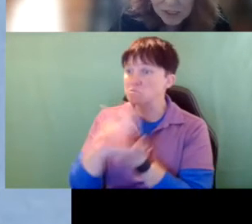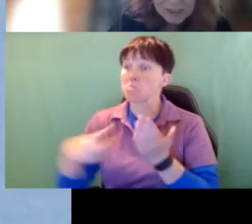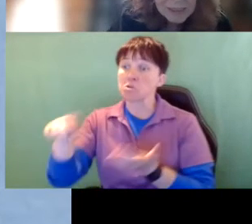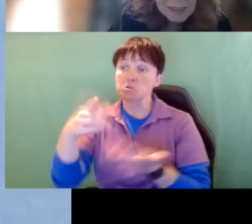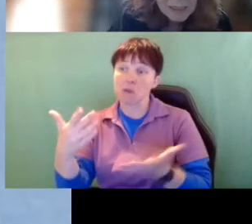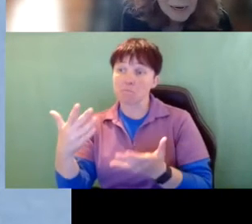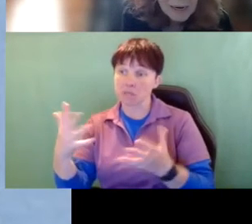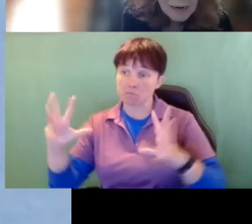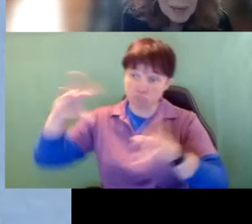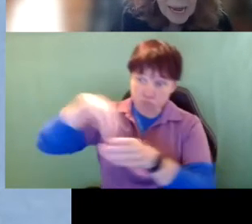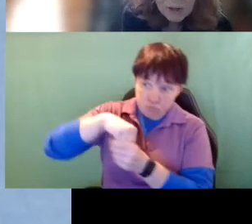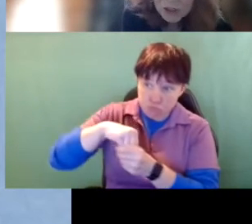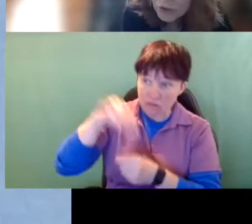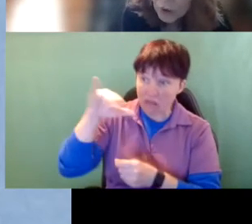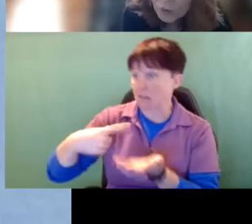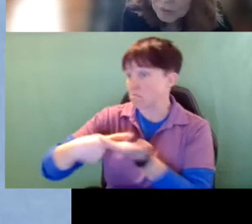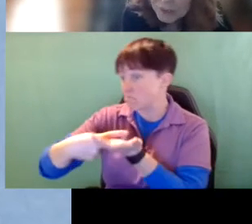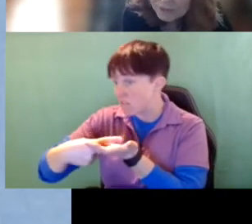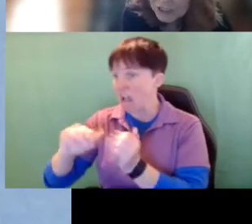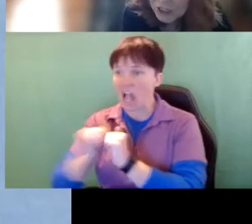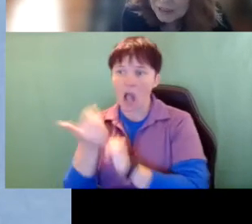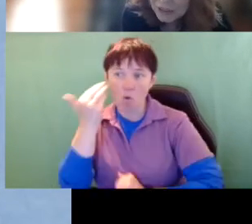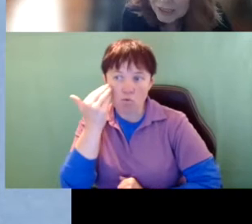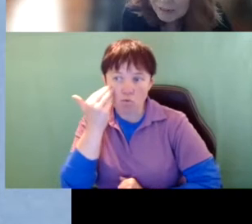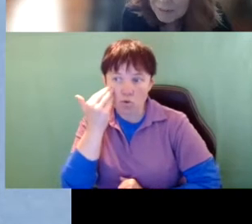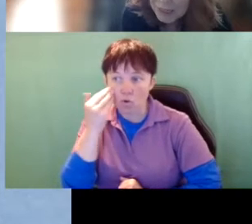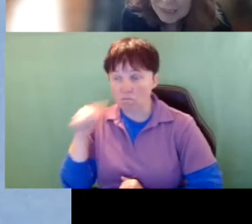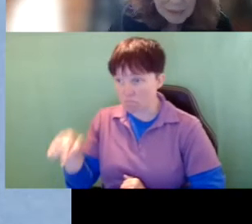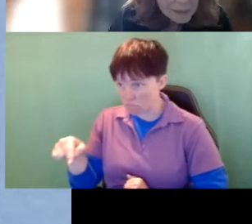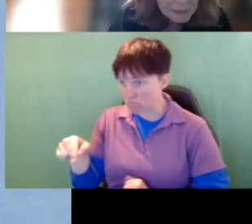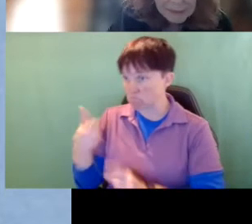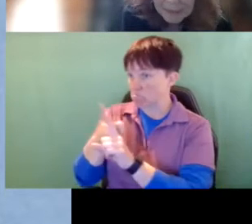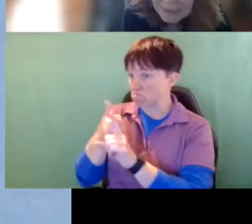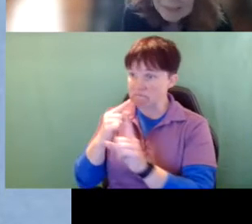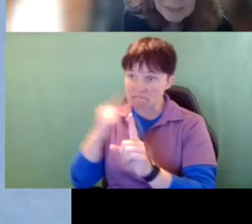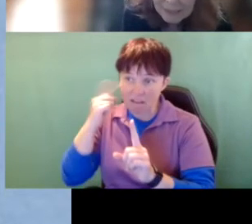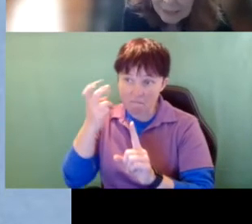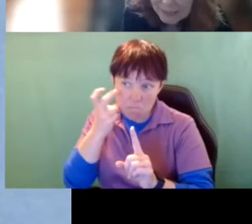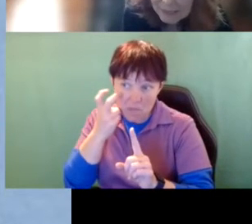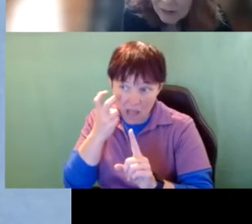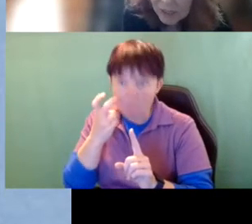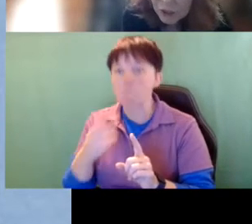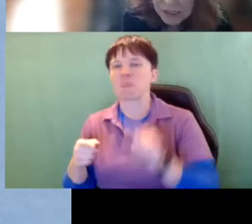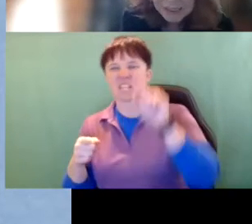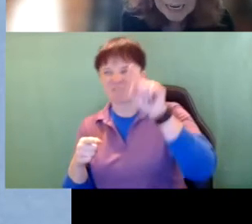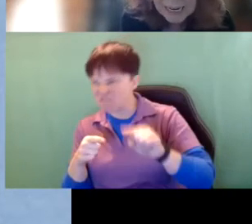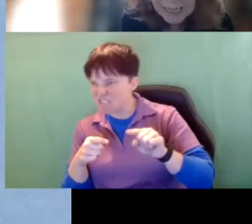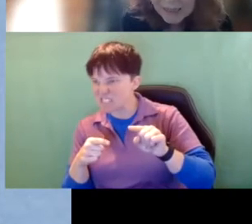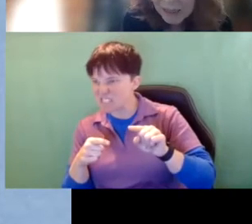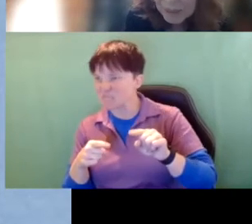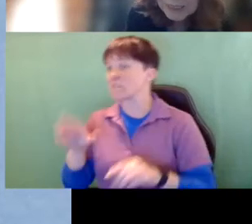How do you know if the child is Deafblind? It’s this, now in your State, there'll be